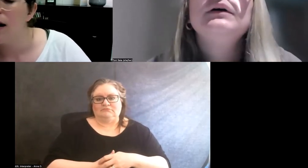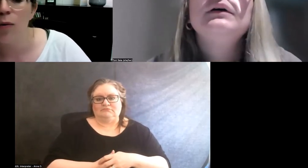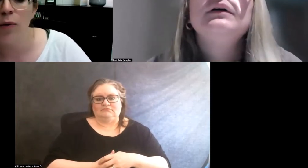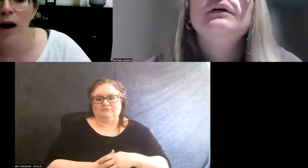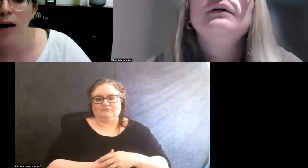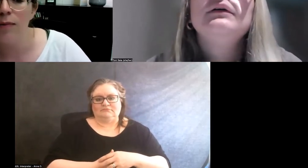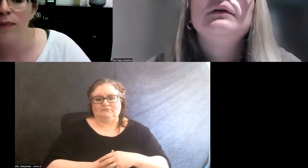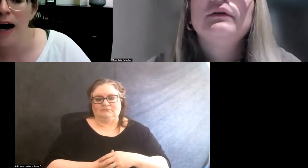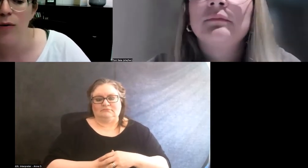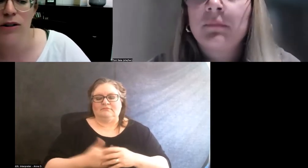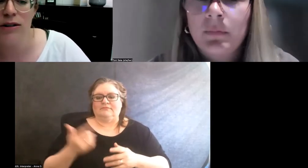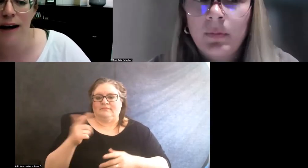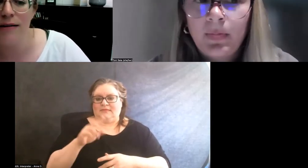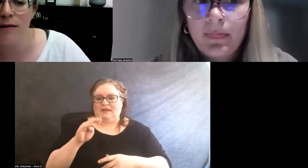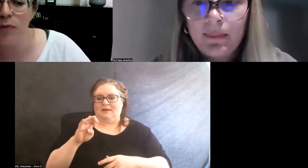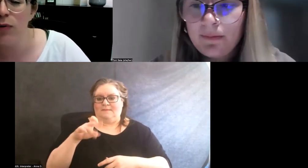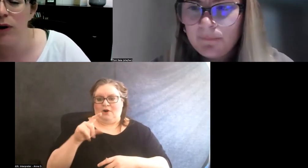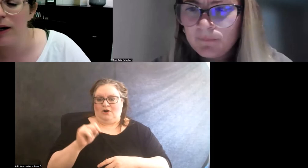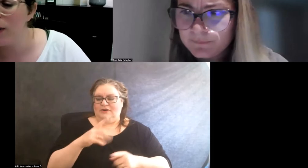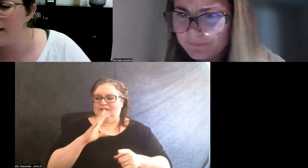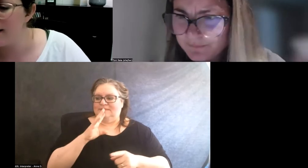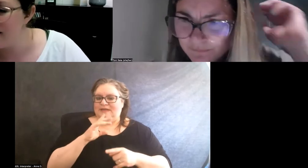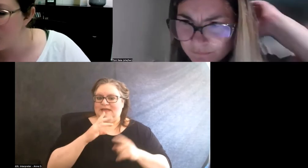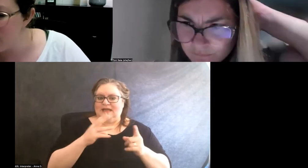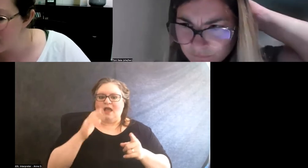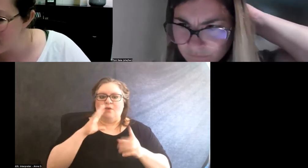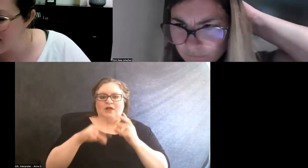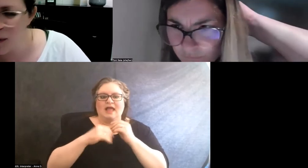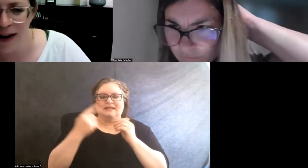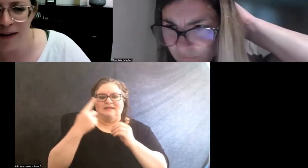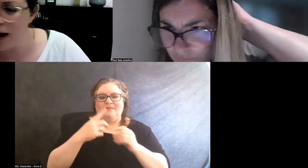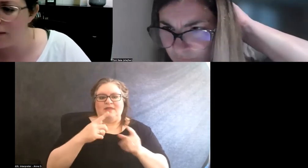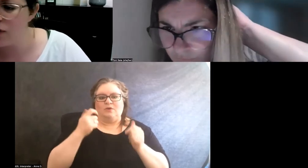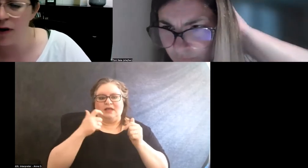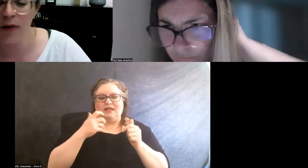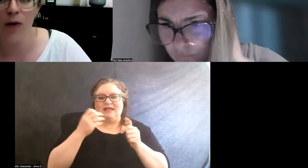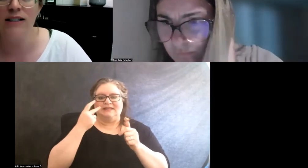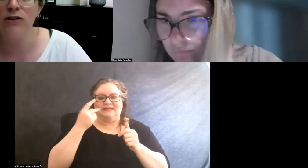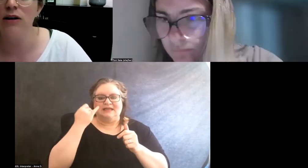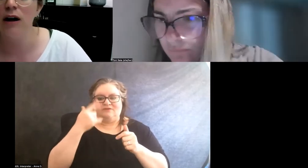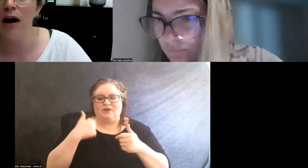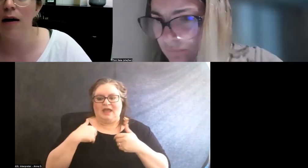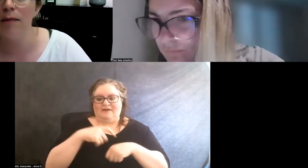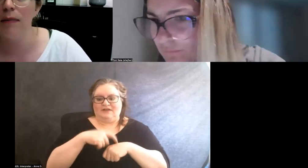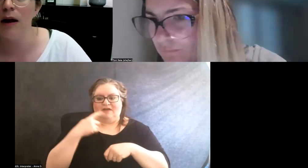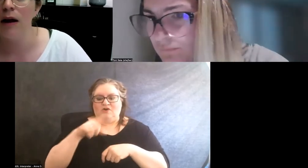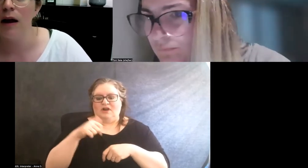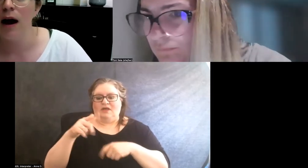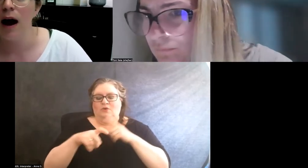Yeah. I will just add something really quickly and then we can see if we have time for another question.